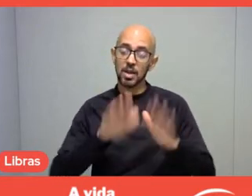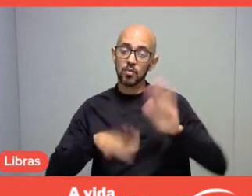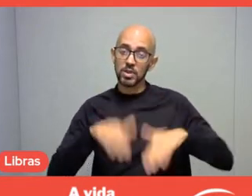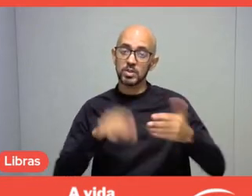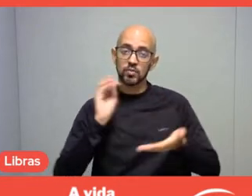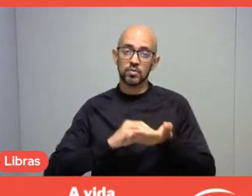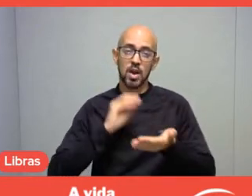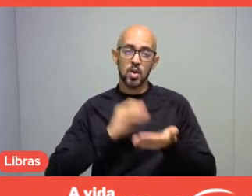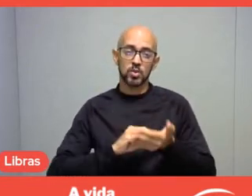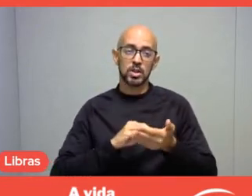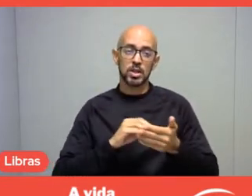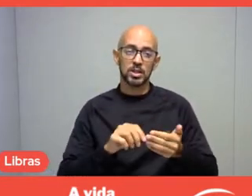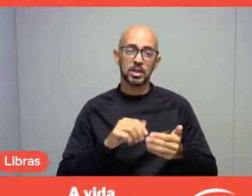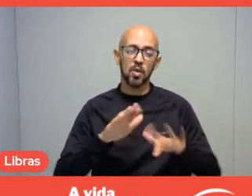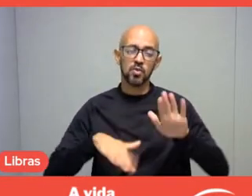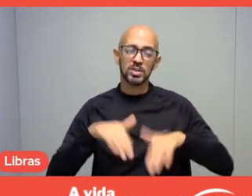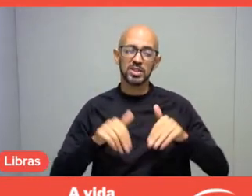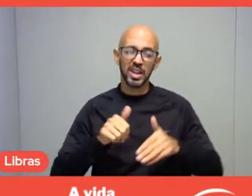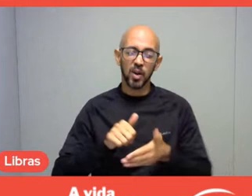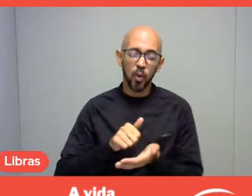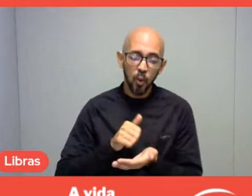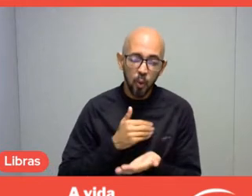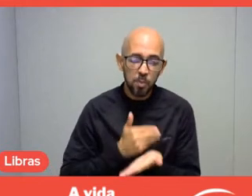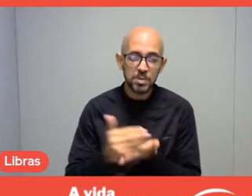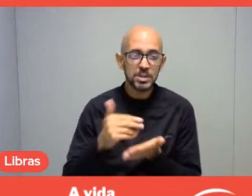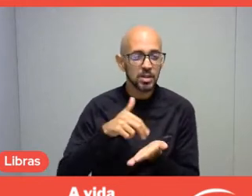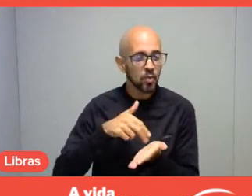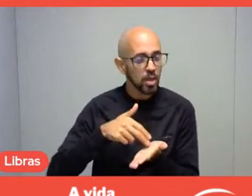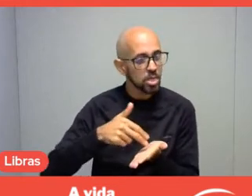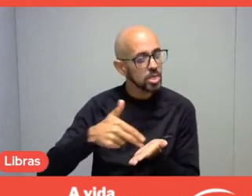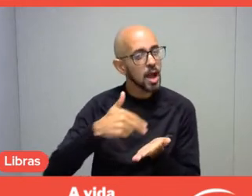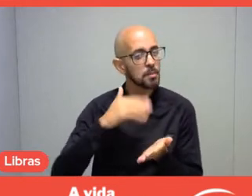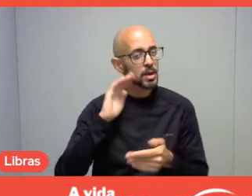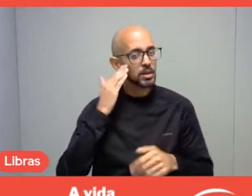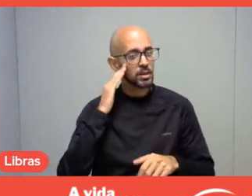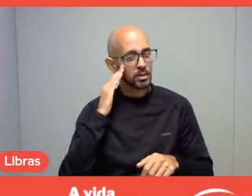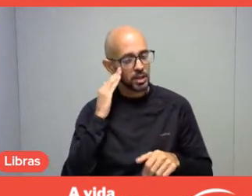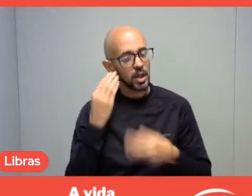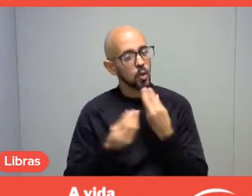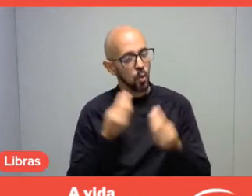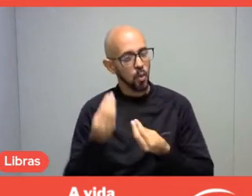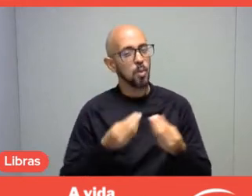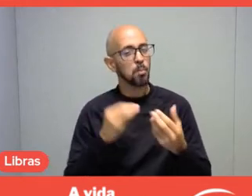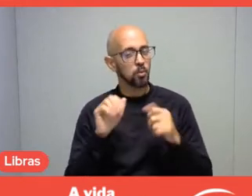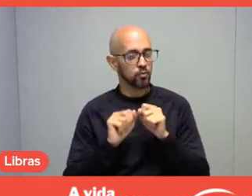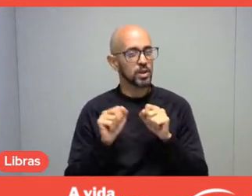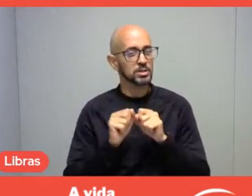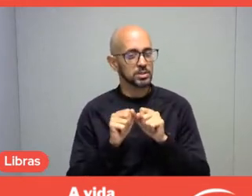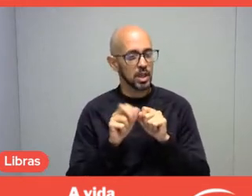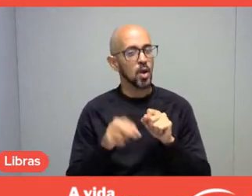in terms of understanding how to do it or how to do better what we are already doing.